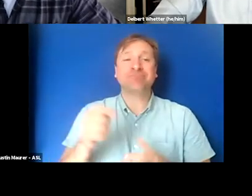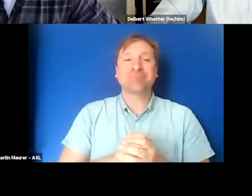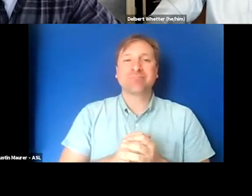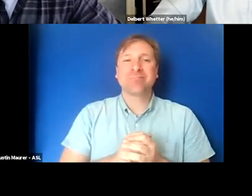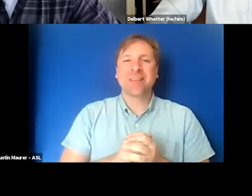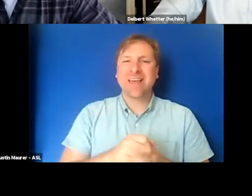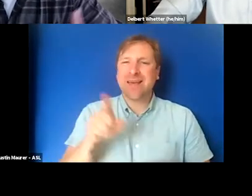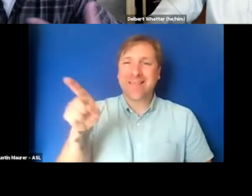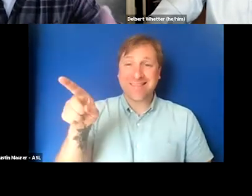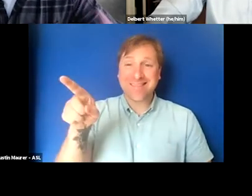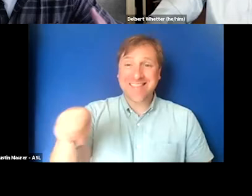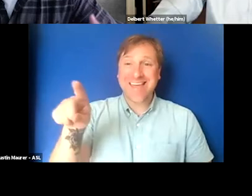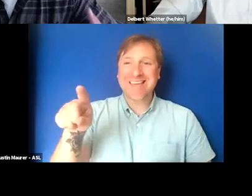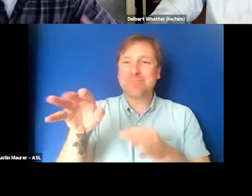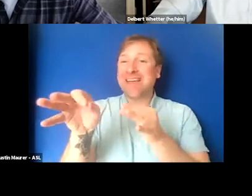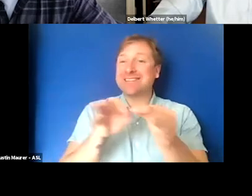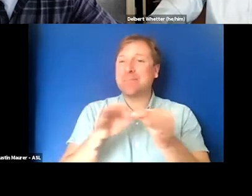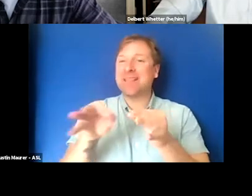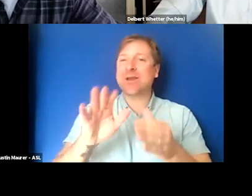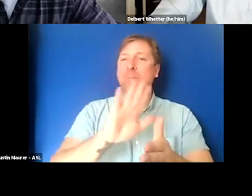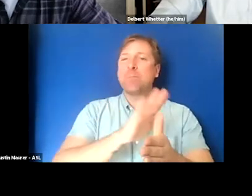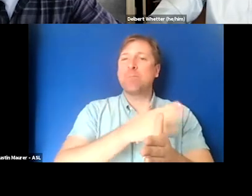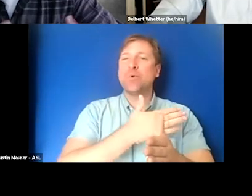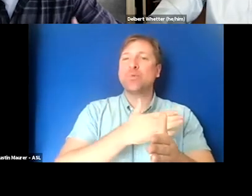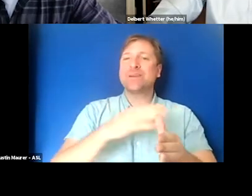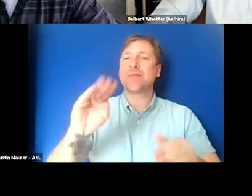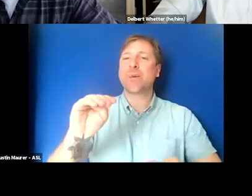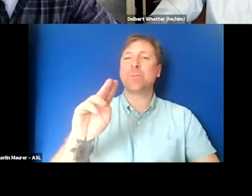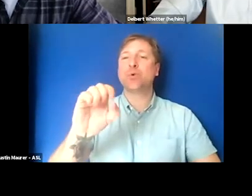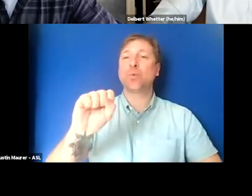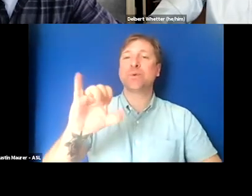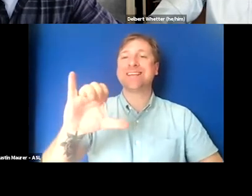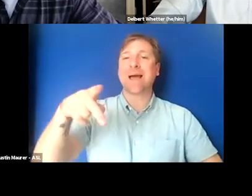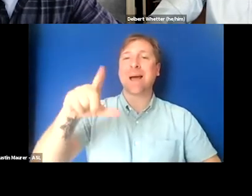they explained the music playing convention as